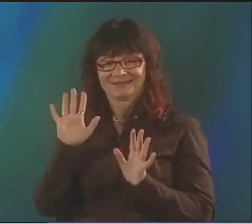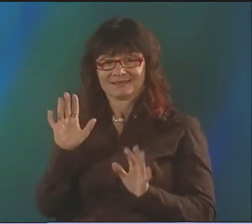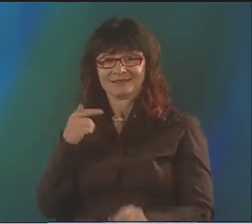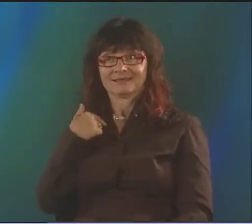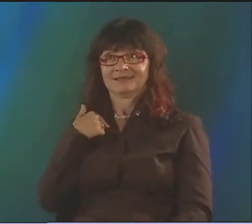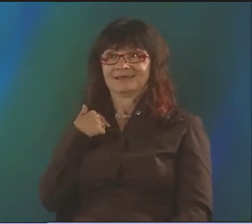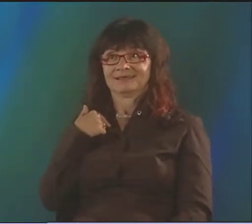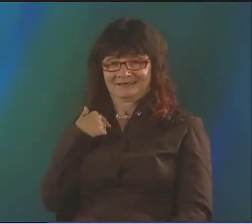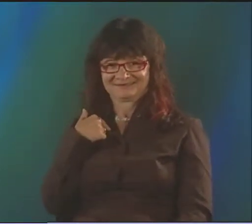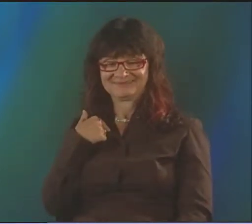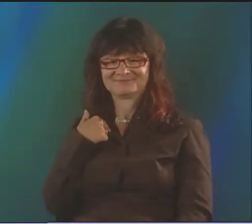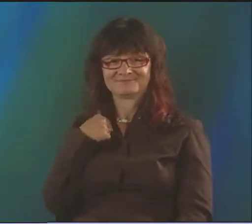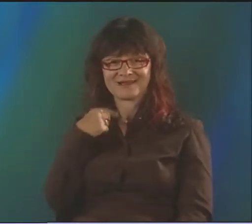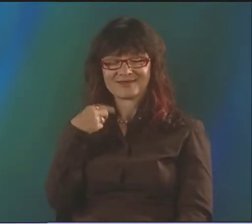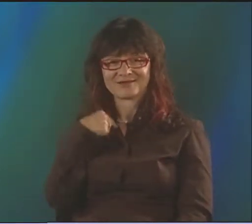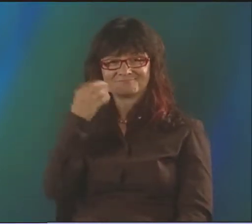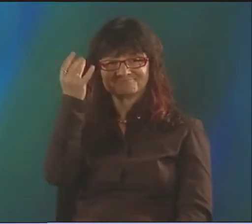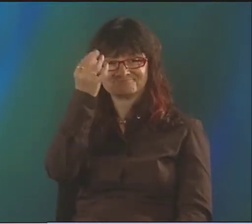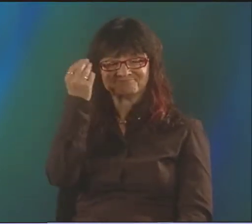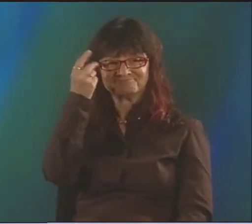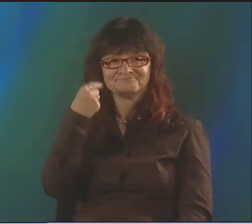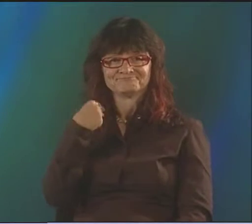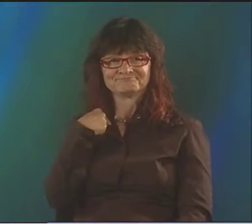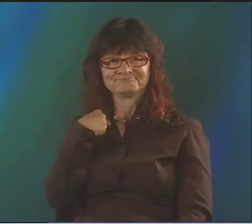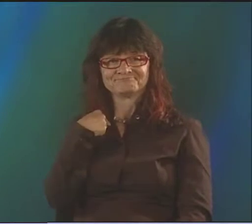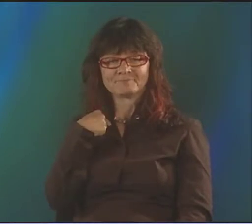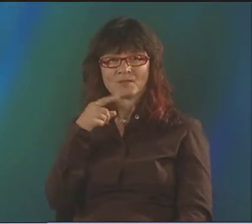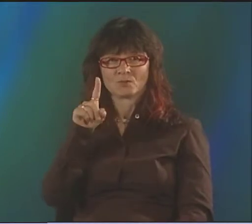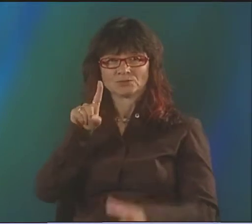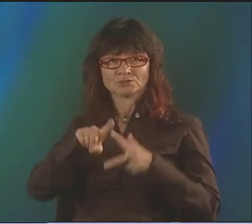YEAH, THAT'S ANOTHER STORY. THAT'S ANOTHER PART OF MY HISTORY.